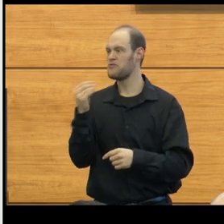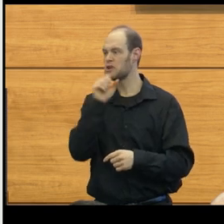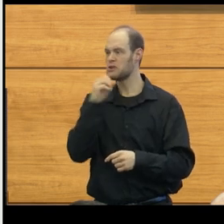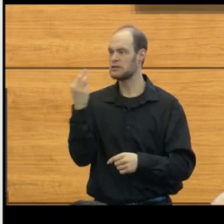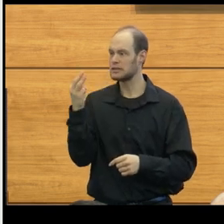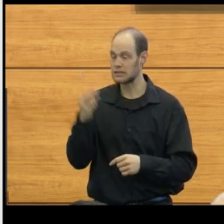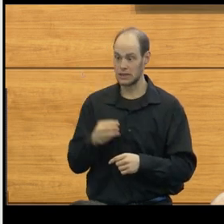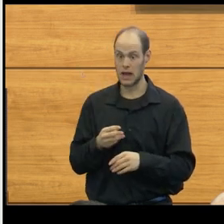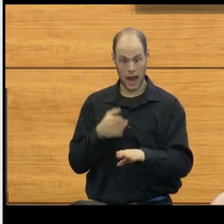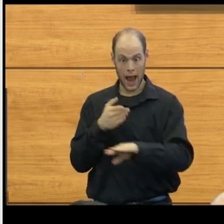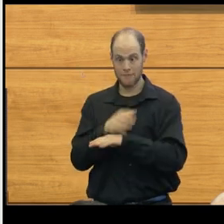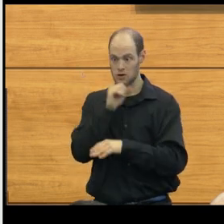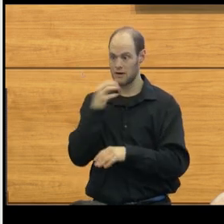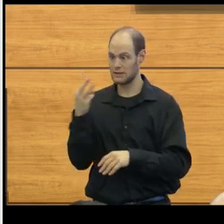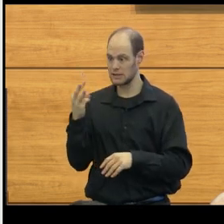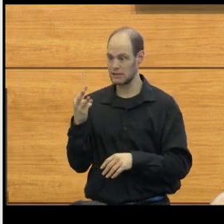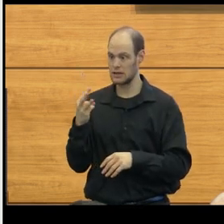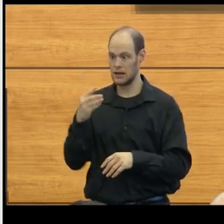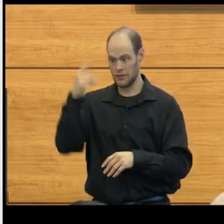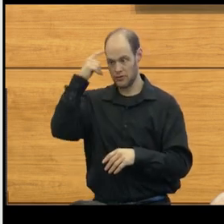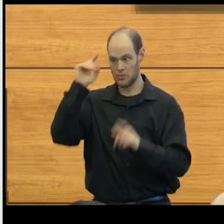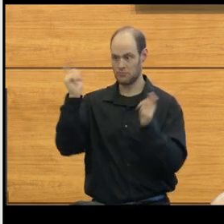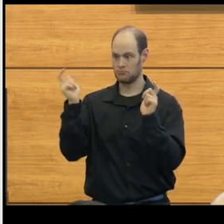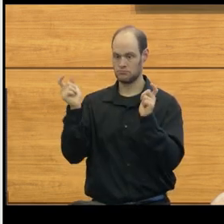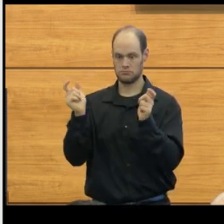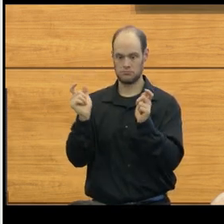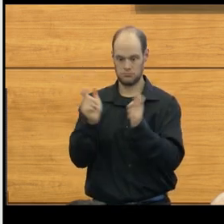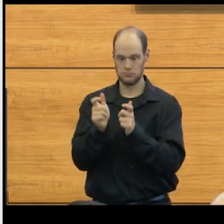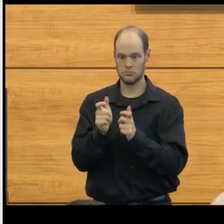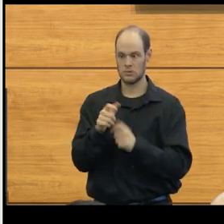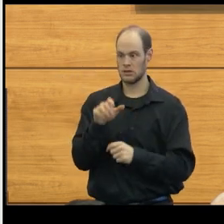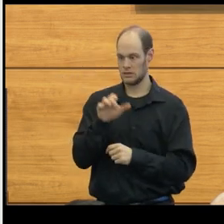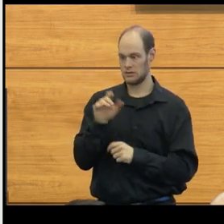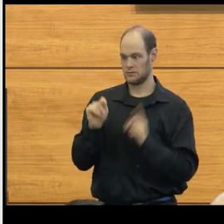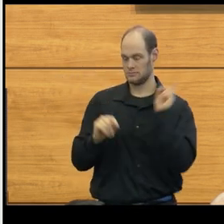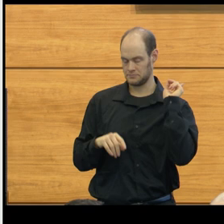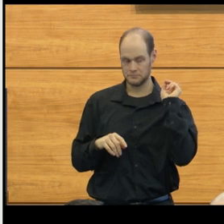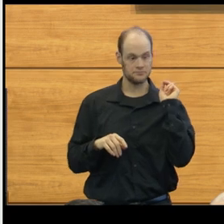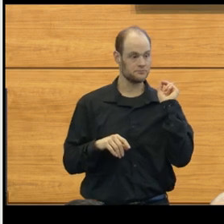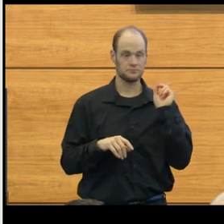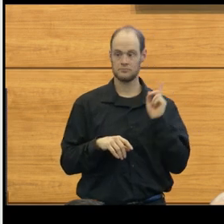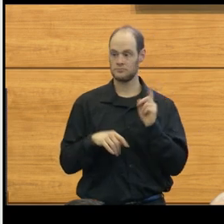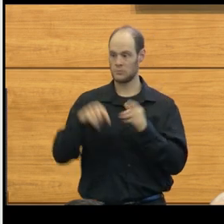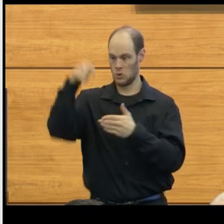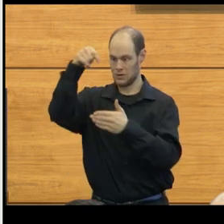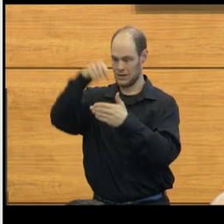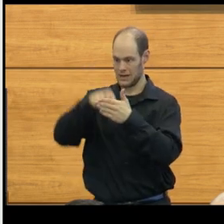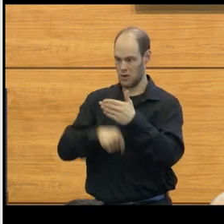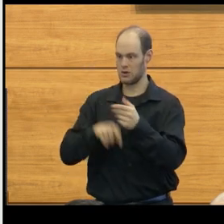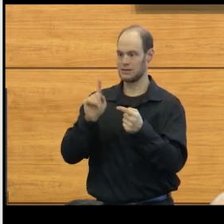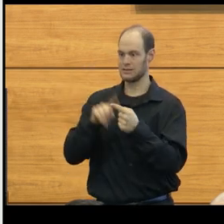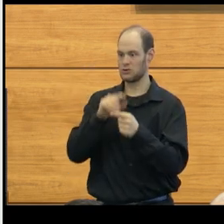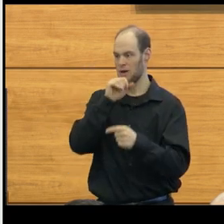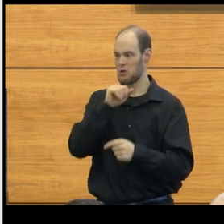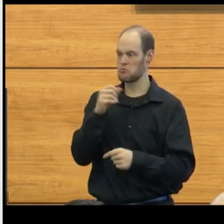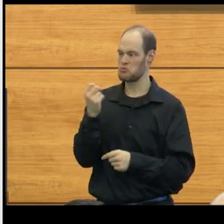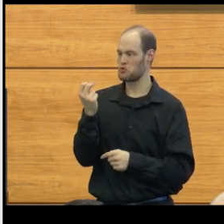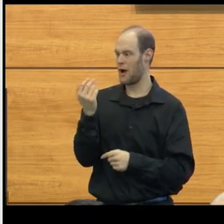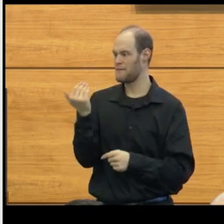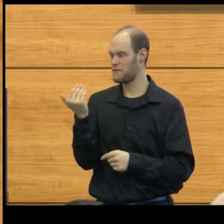And that beyond that, the brain keeps getting smaller. So the cerebellar tonsils go down until about age 12 to 15,